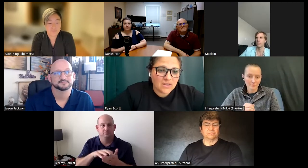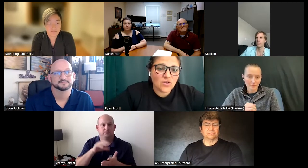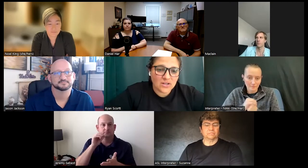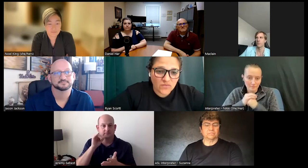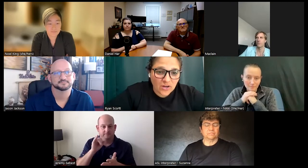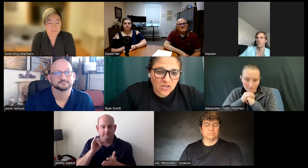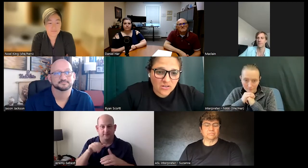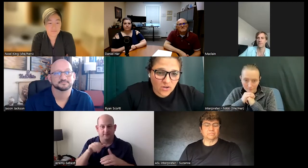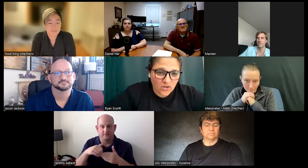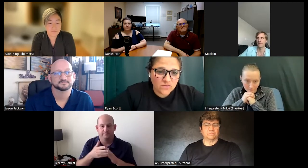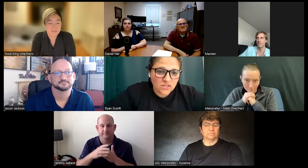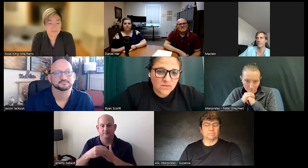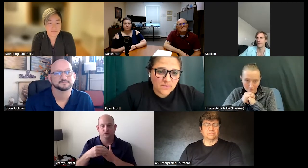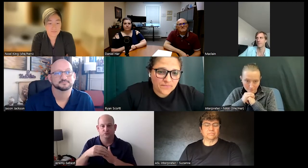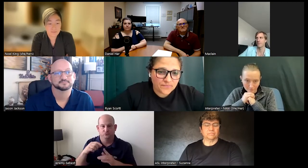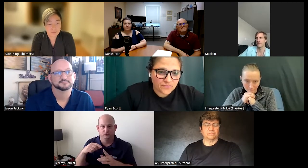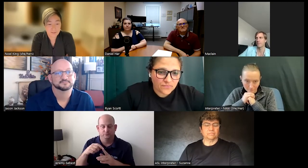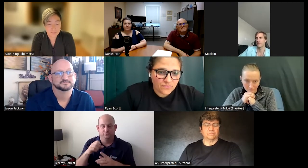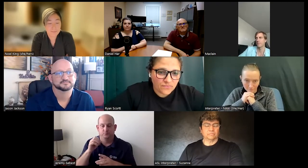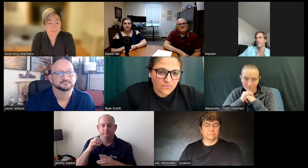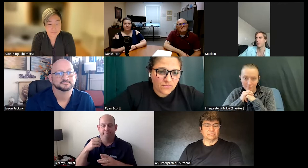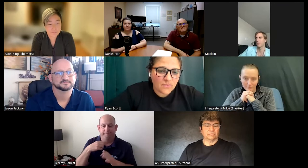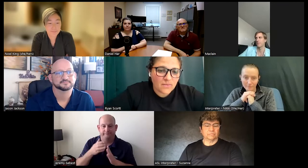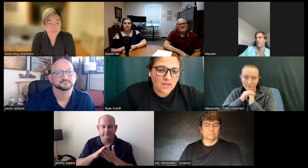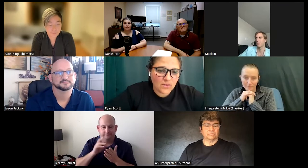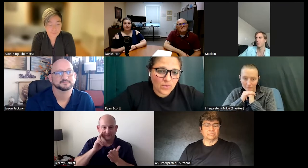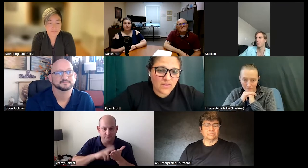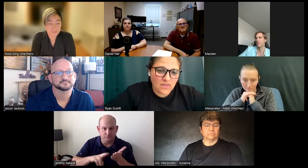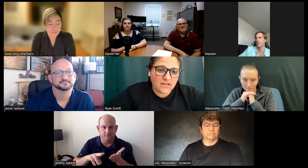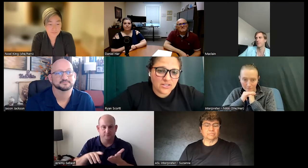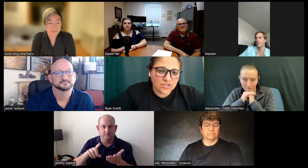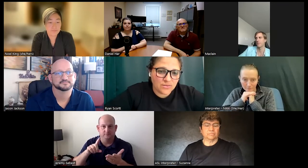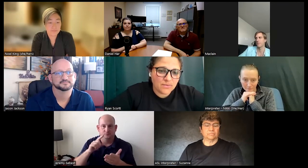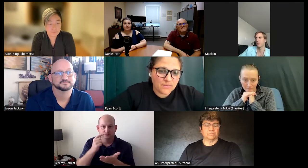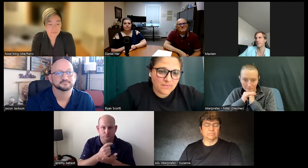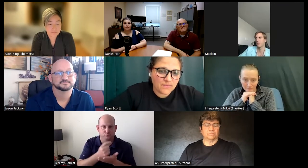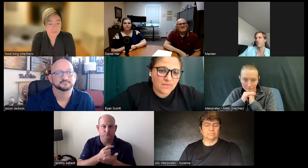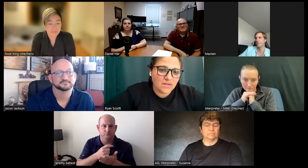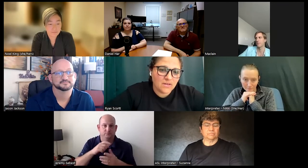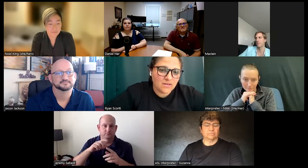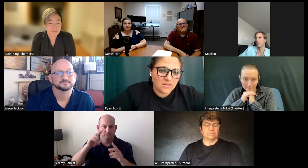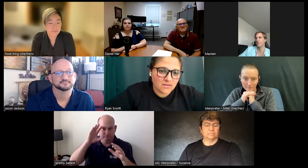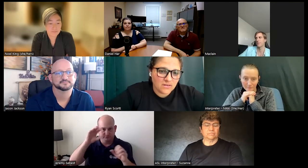so I was very involved with that leadership